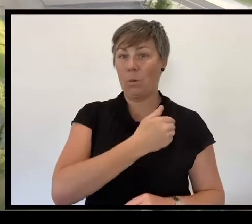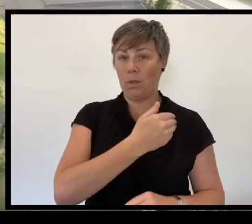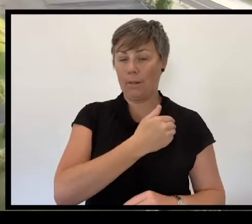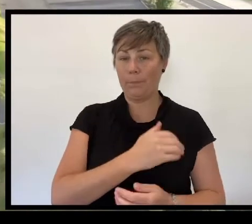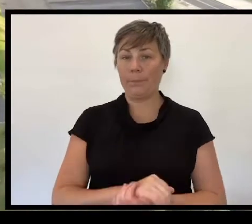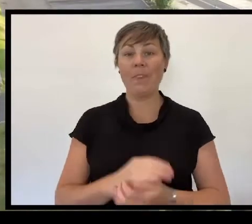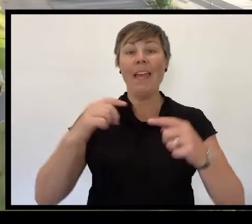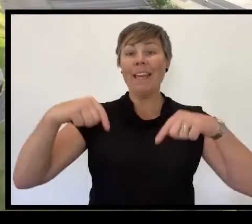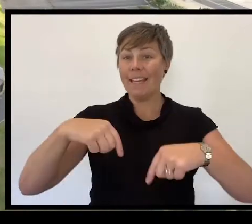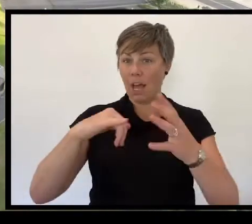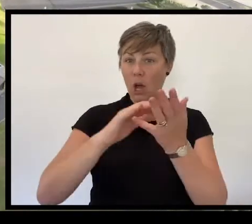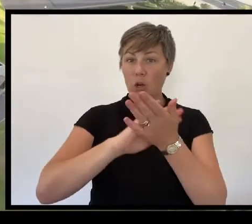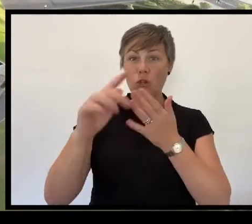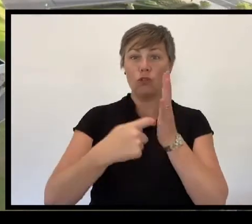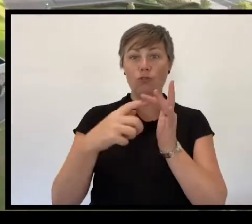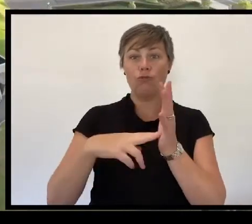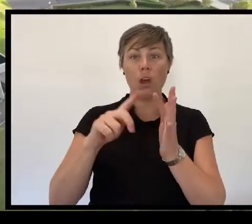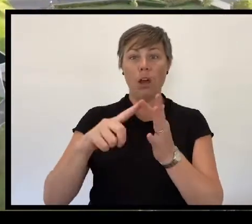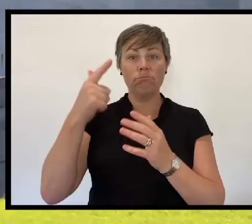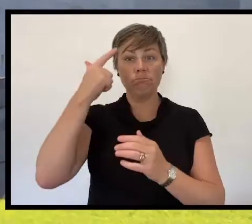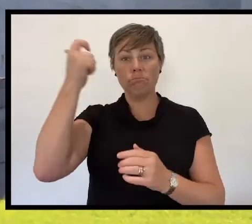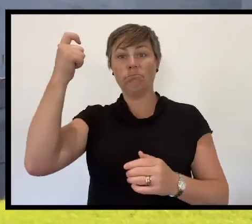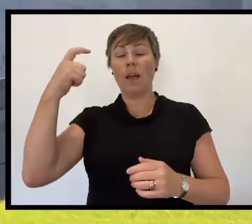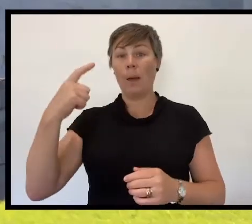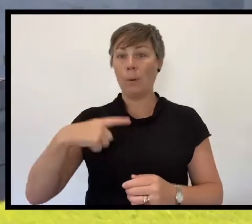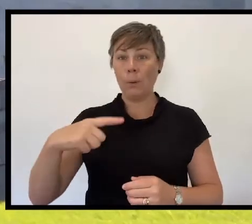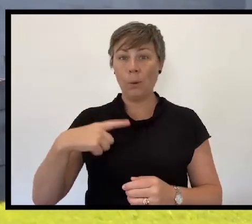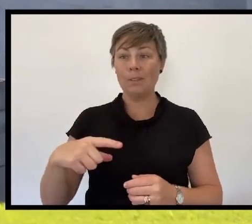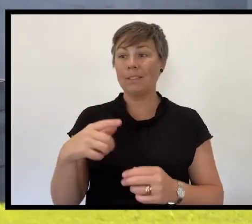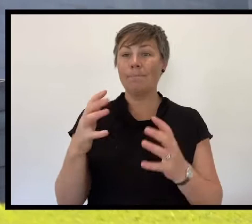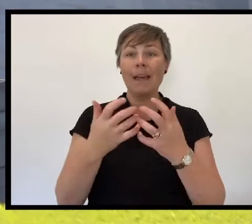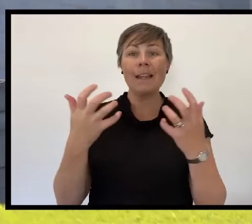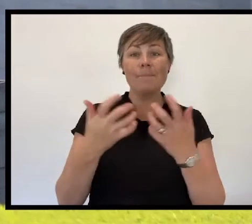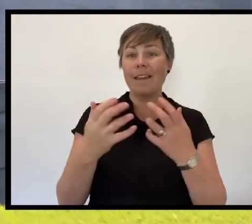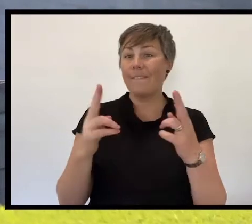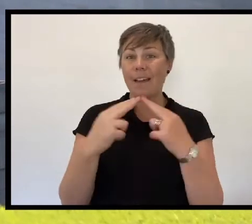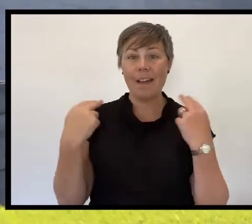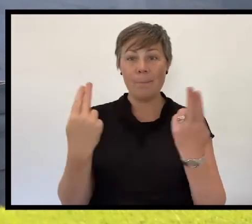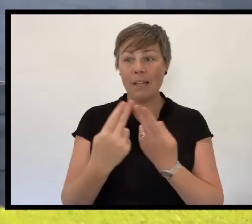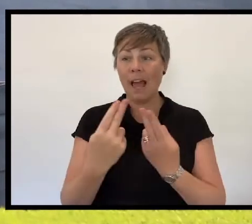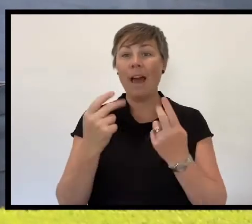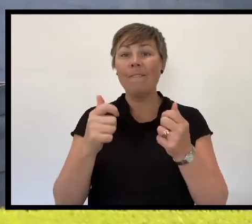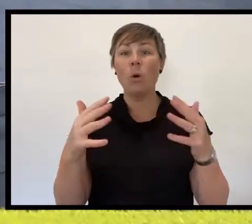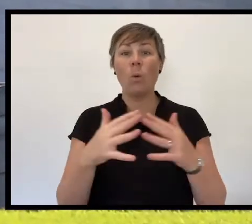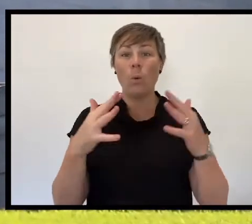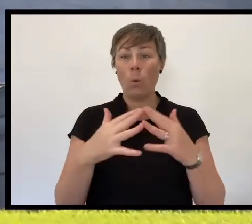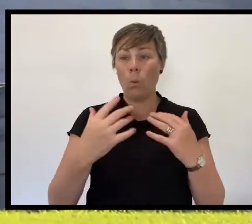was born out of the grief and losses of the First World War. The loved ones